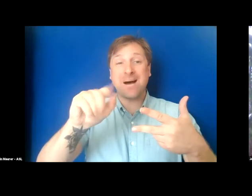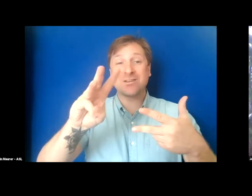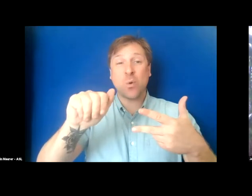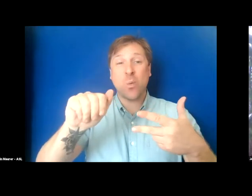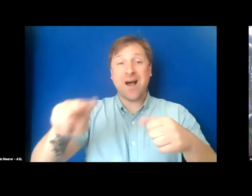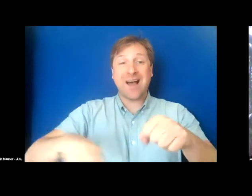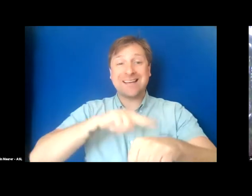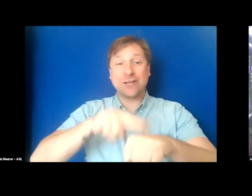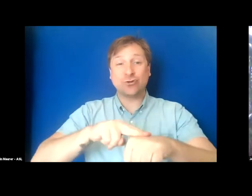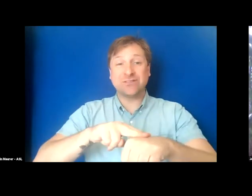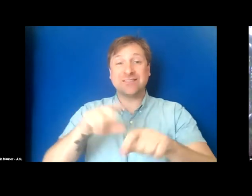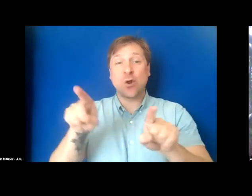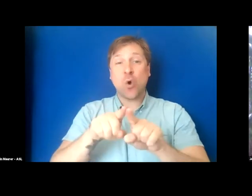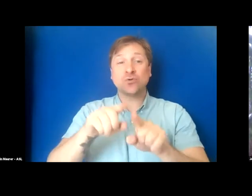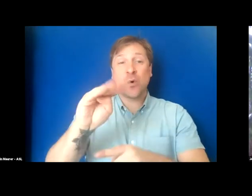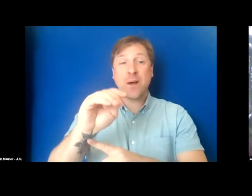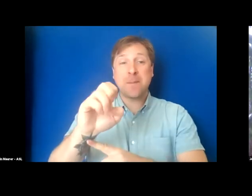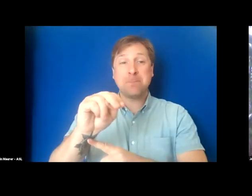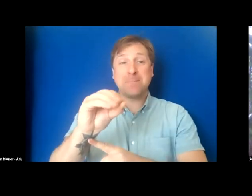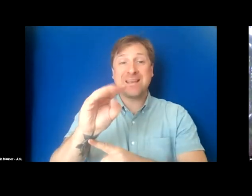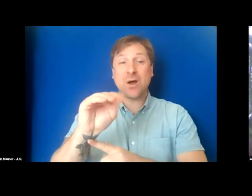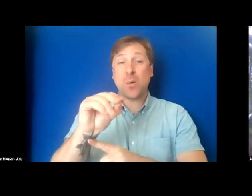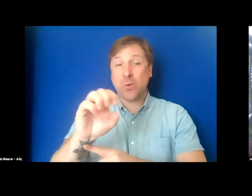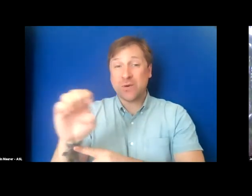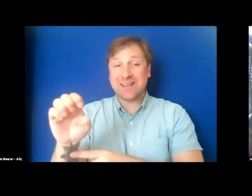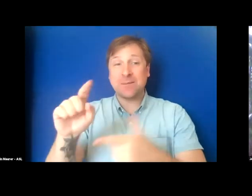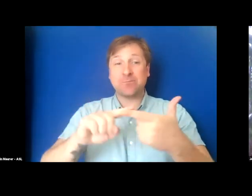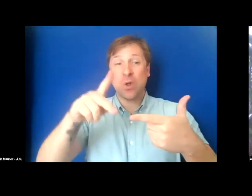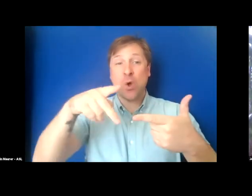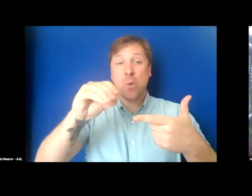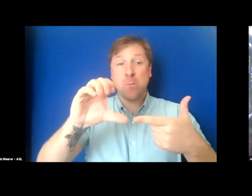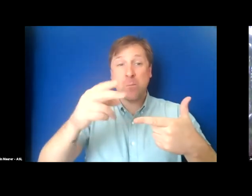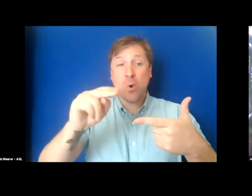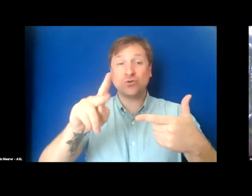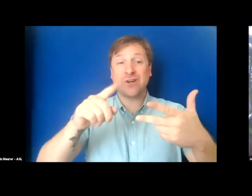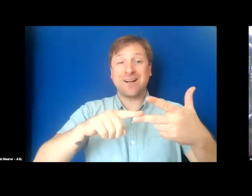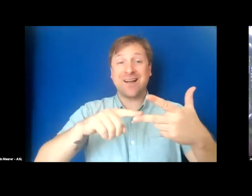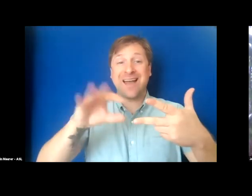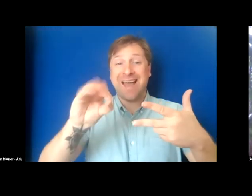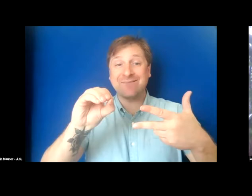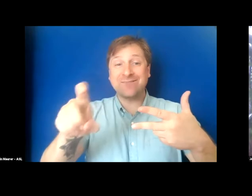Ho-Chunk, Miami, Sauk, and Fox, also call this area home.